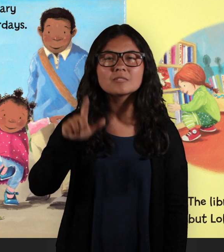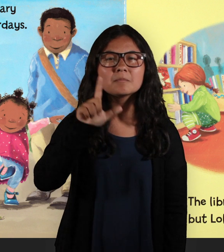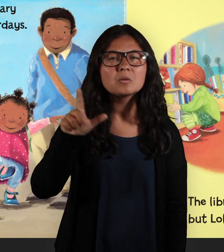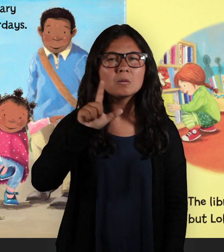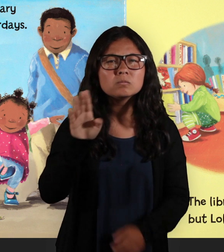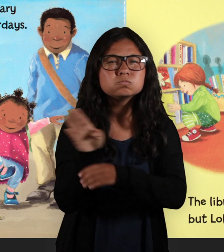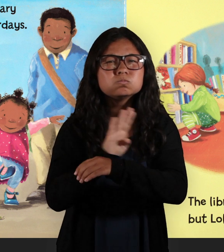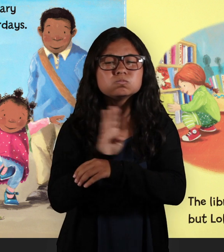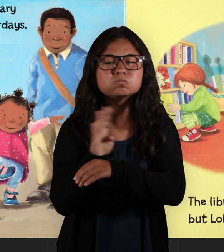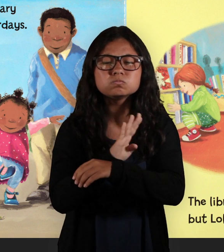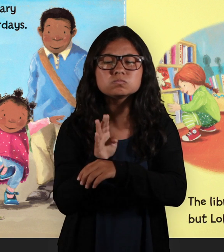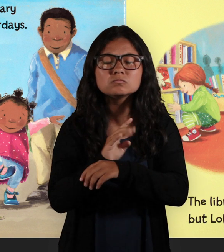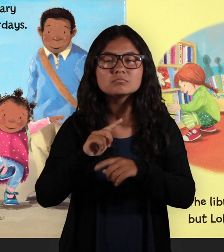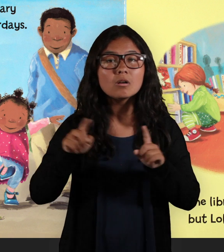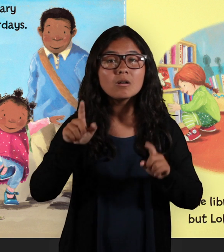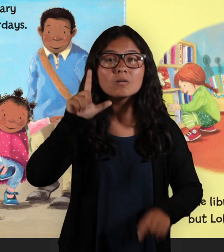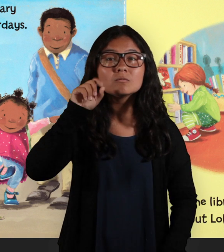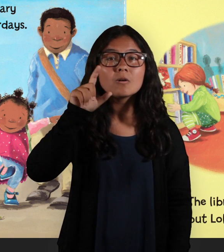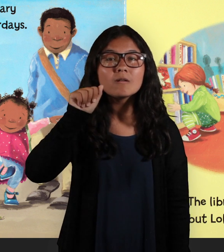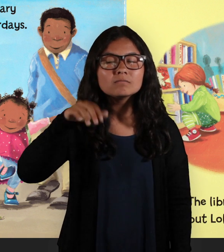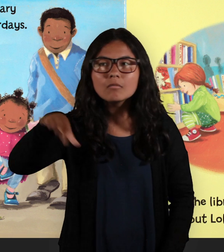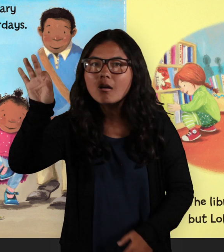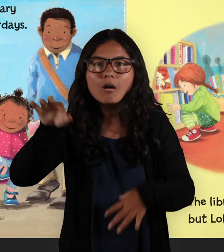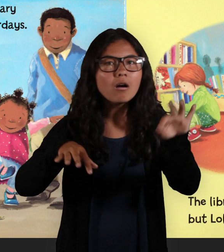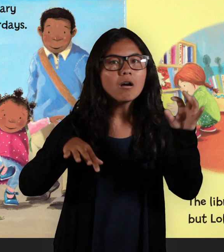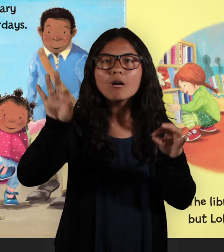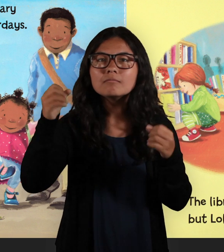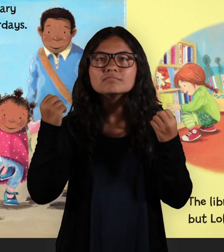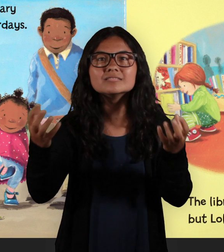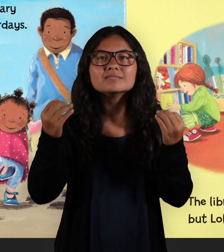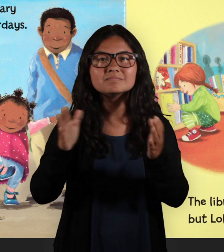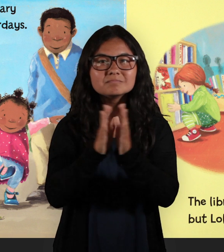The library is busy, but Lola finds lots of books.